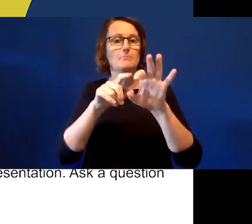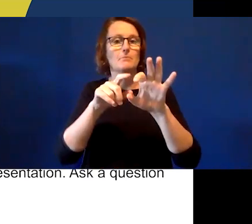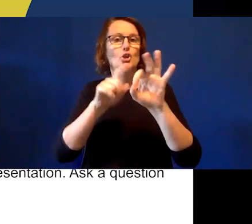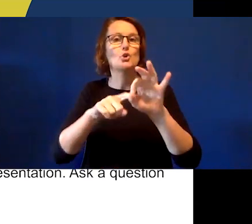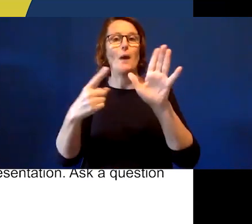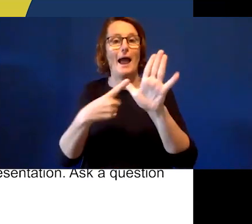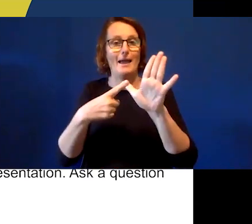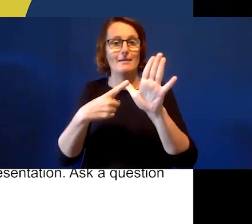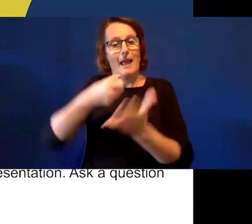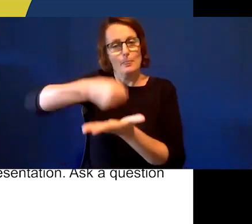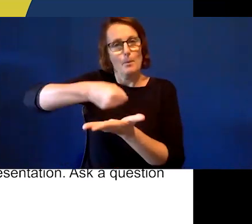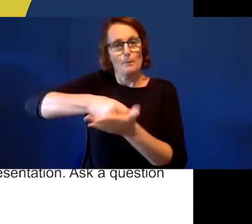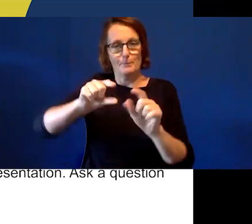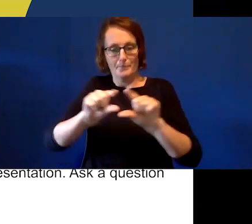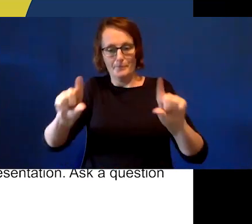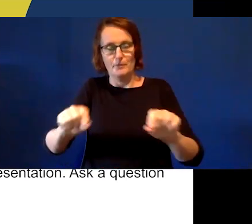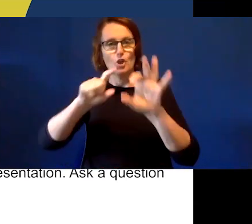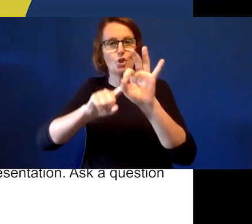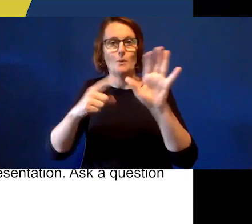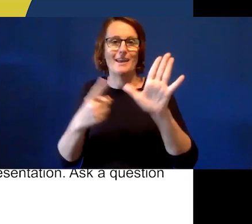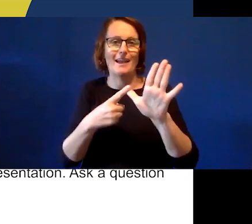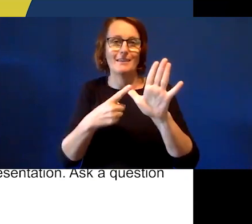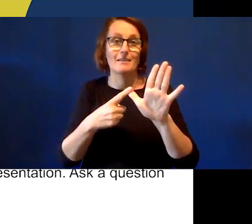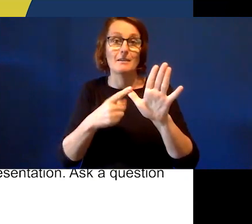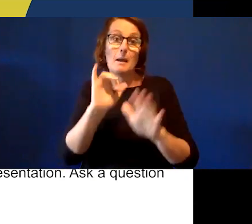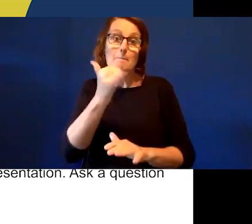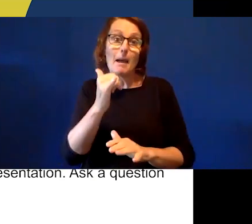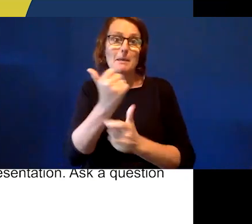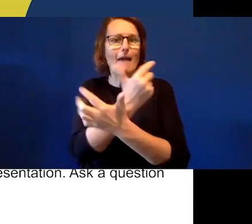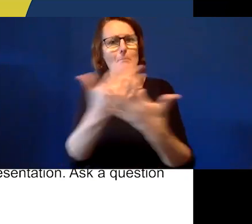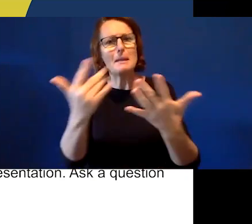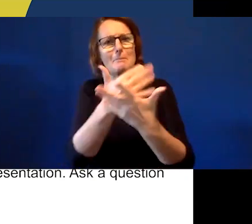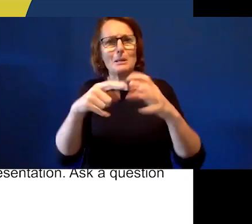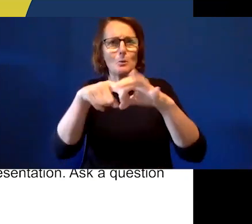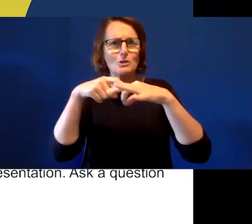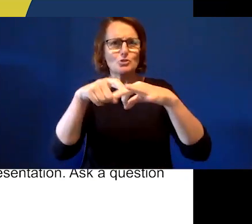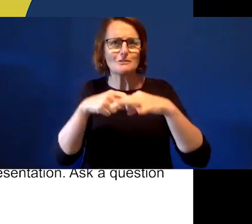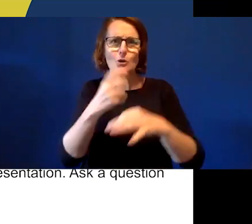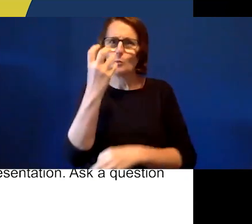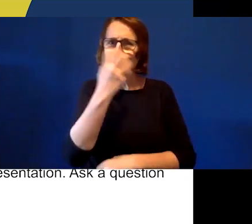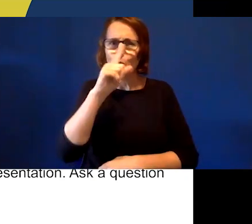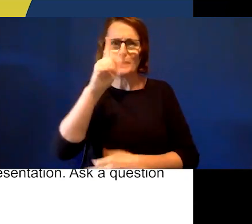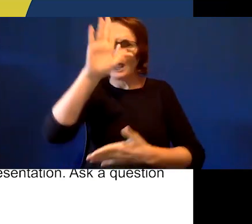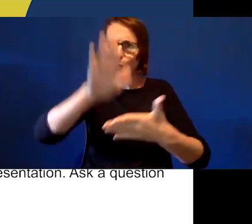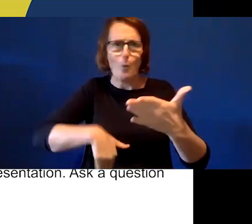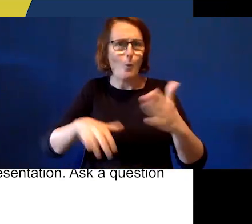Apologies -- your screen. Apologies if we can't get to all your questions today, but we will try to get through as many as you K we may